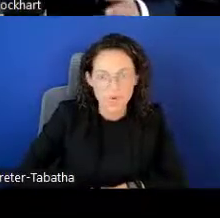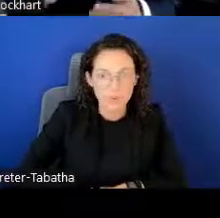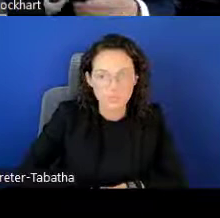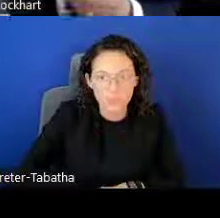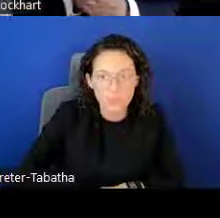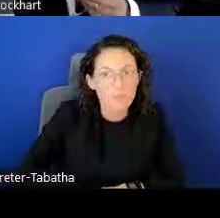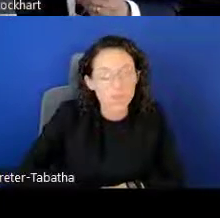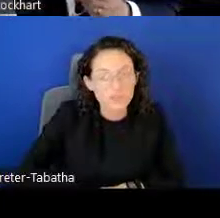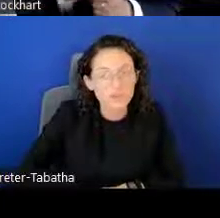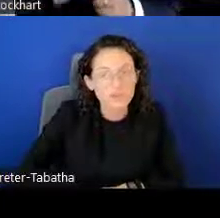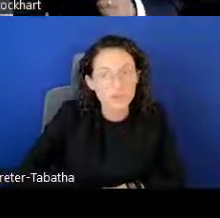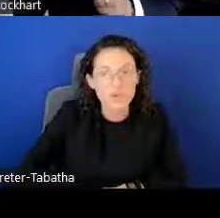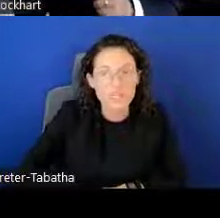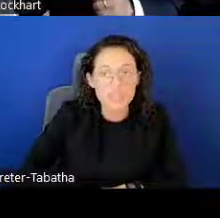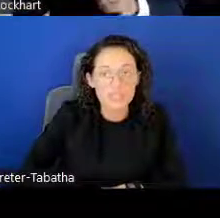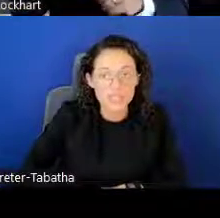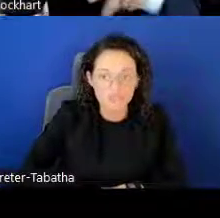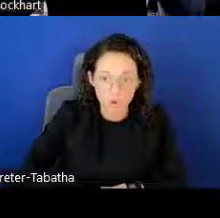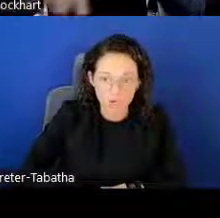So what the reviewer is looking for?